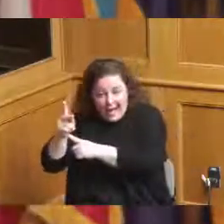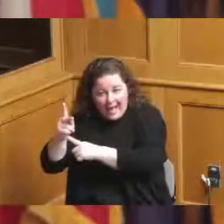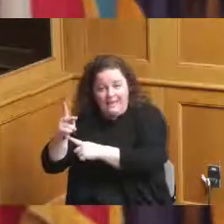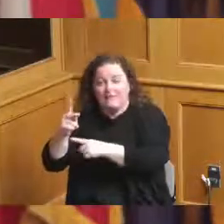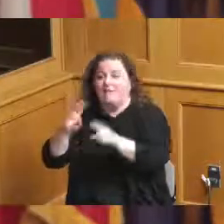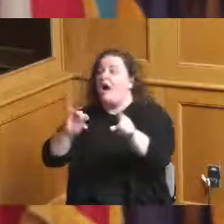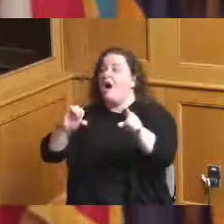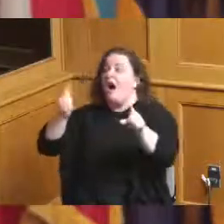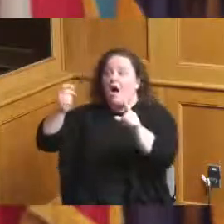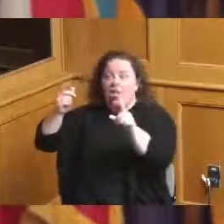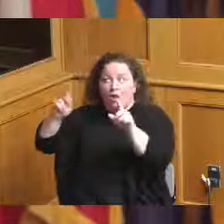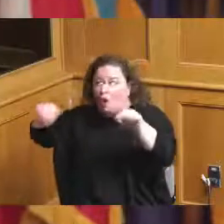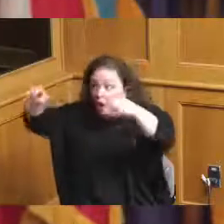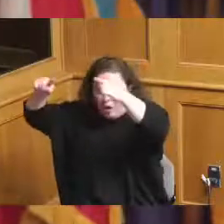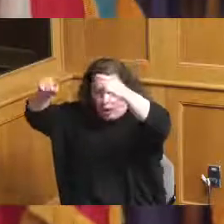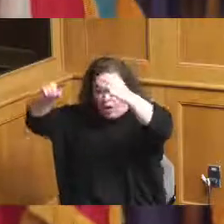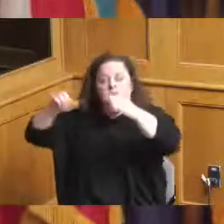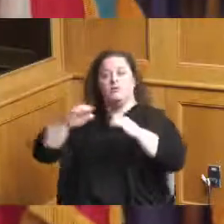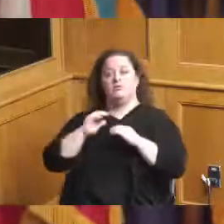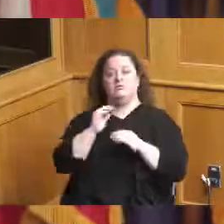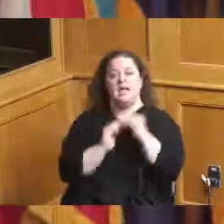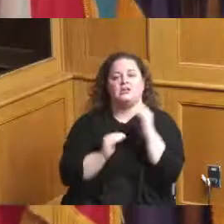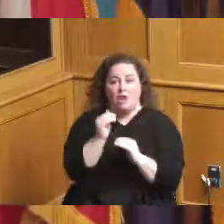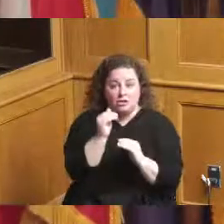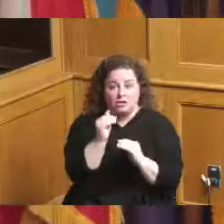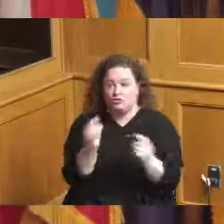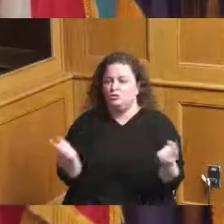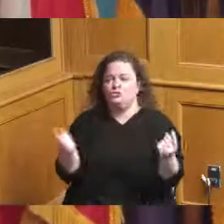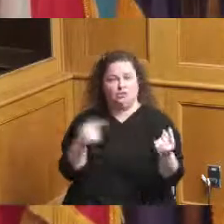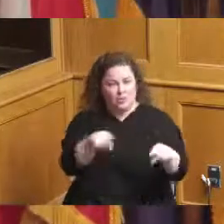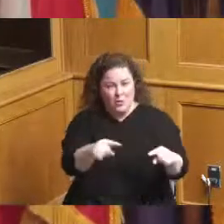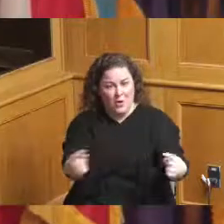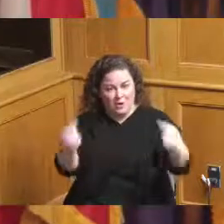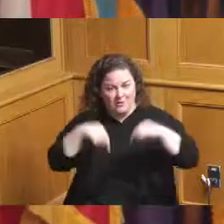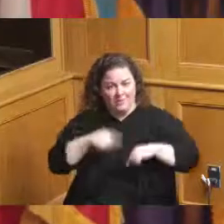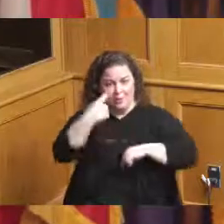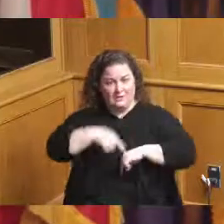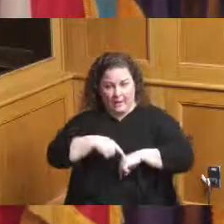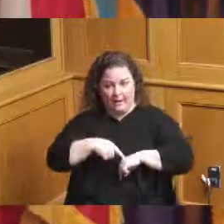construction you come in one time you lay some concrete you paint some walls